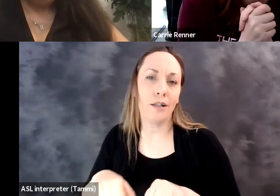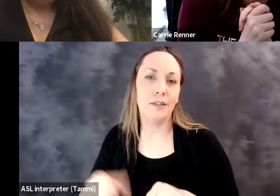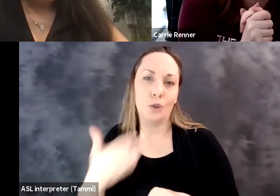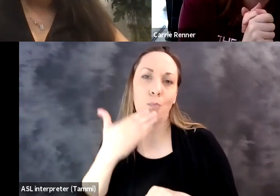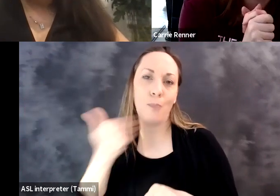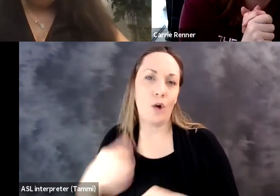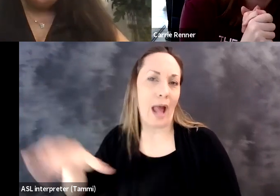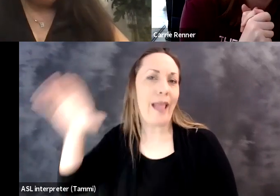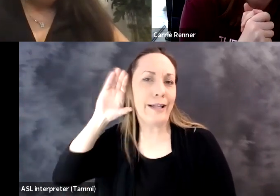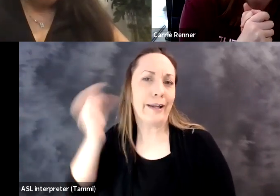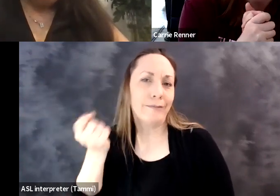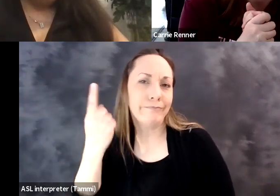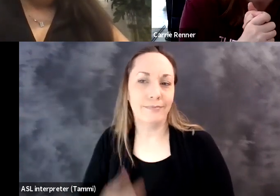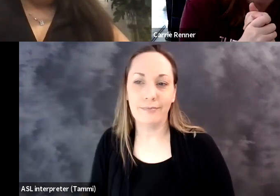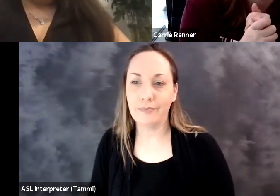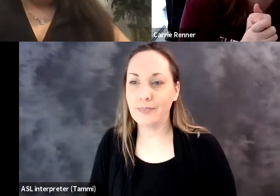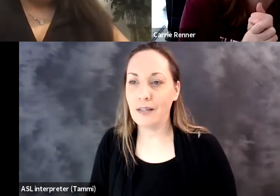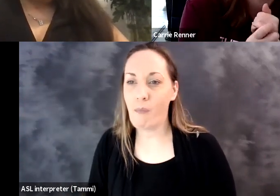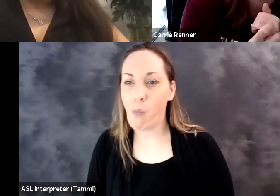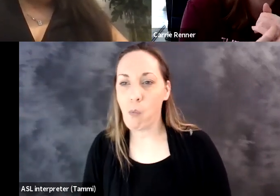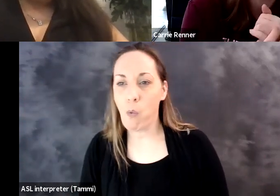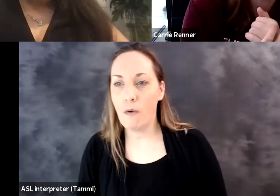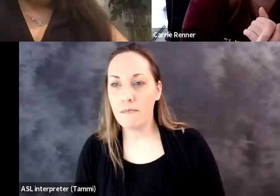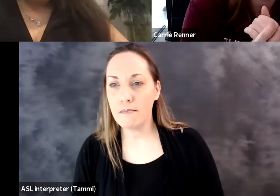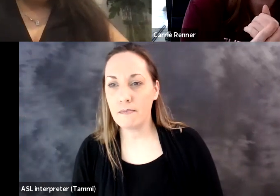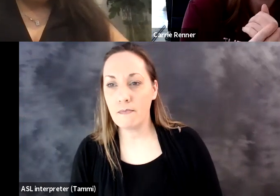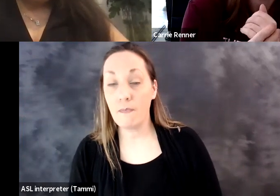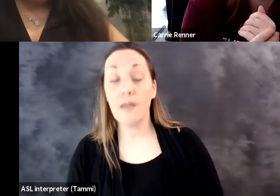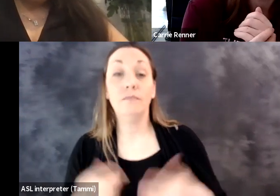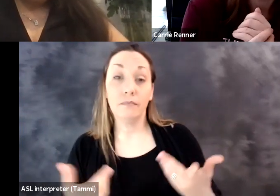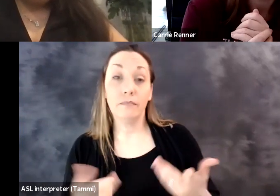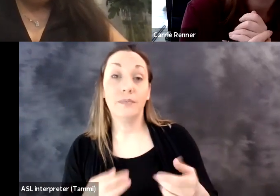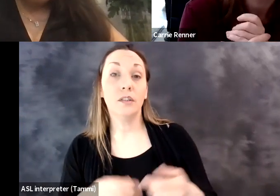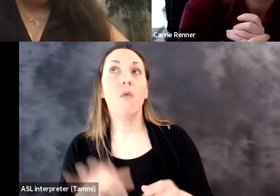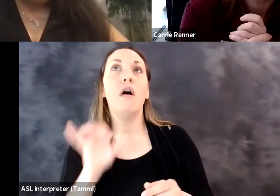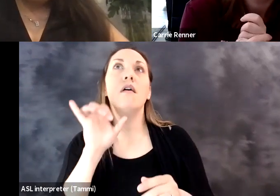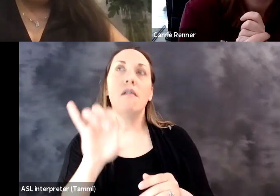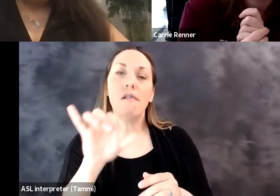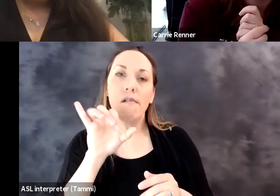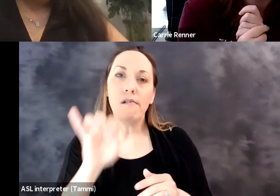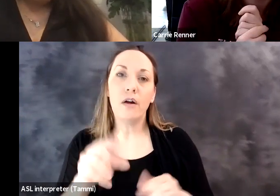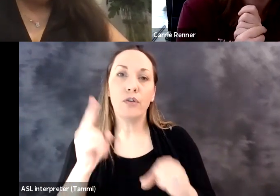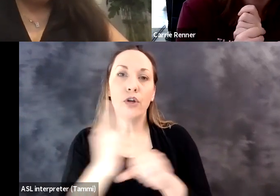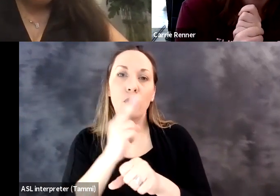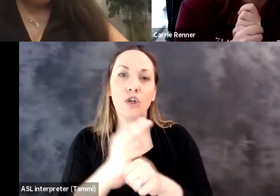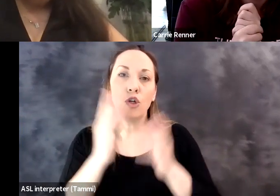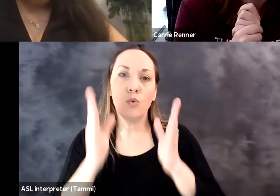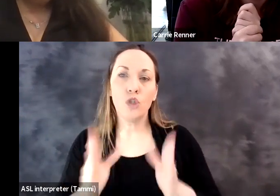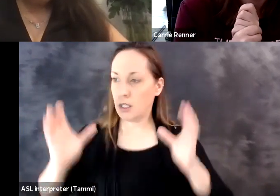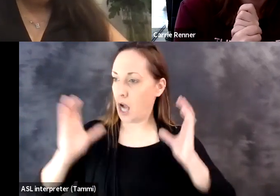You know, just listening I think. We could all do a better job at listening, let's be real. Shilpi: Wow.